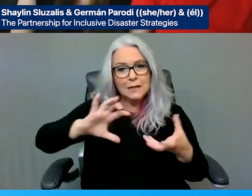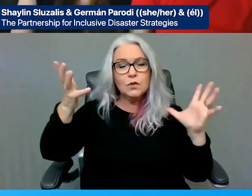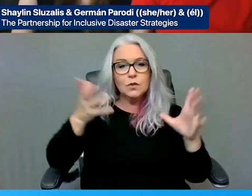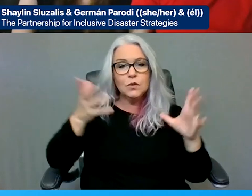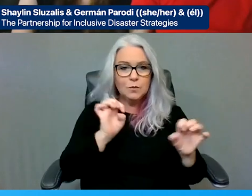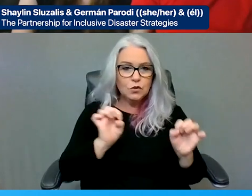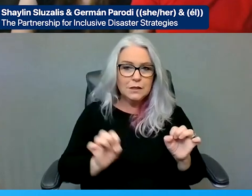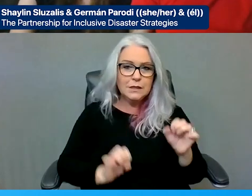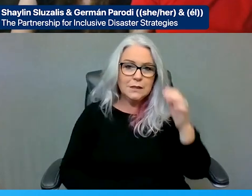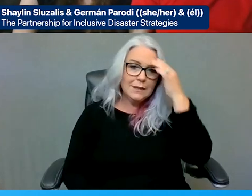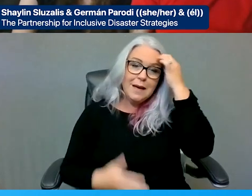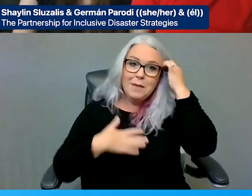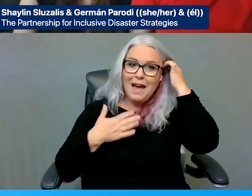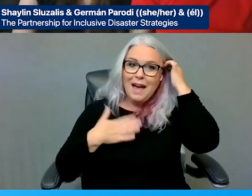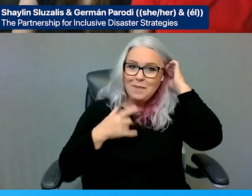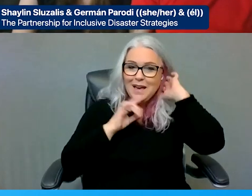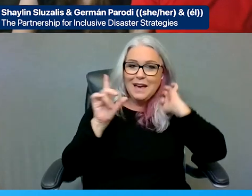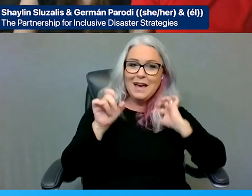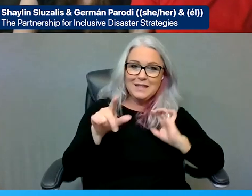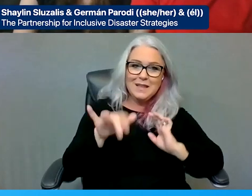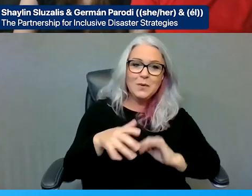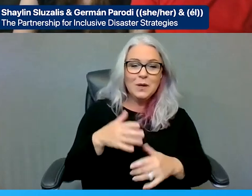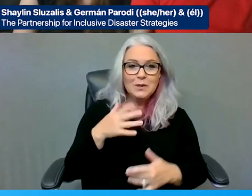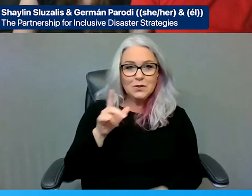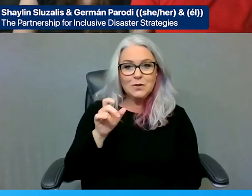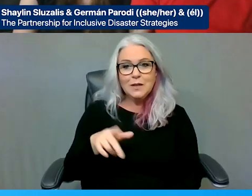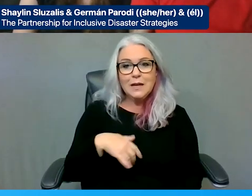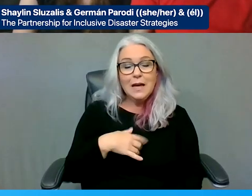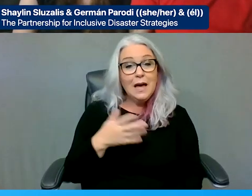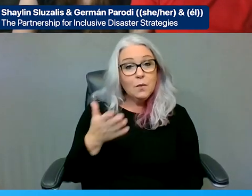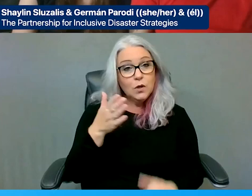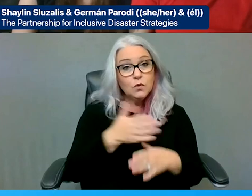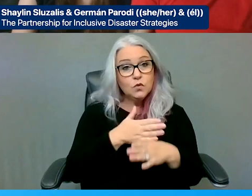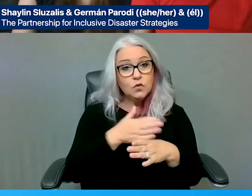that question. You know, I will share with everybody on this call that as we interview interns and people that want